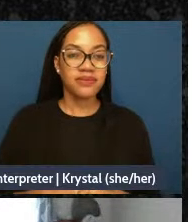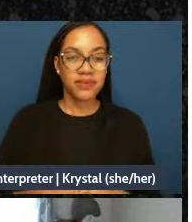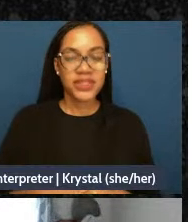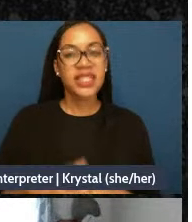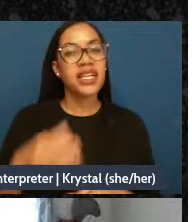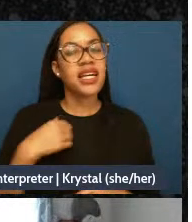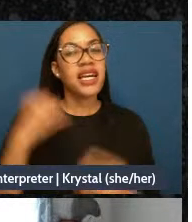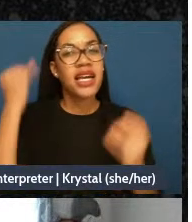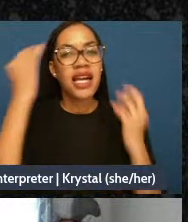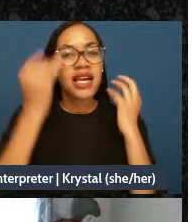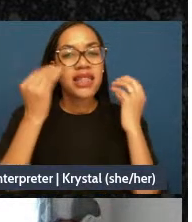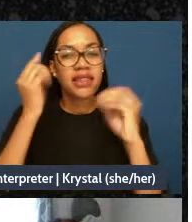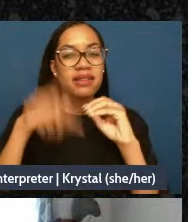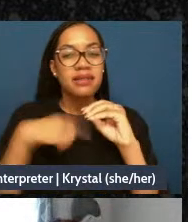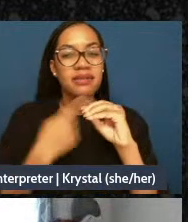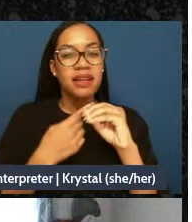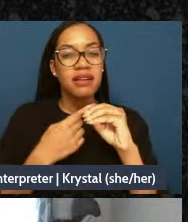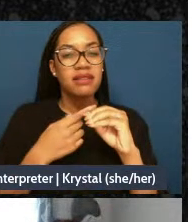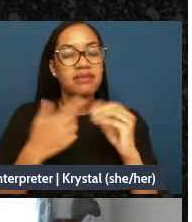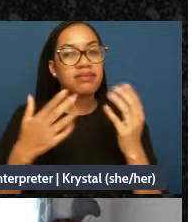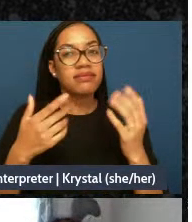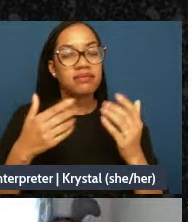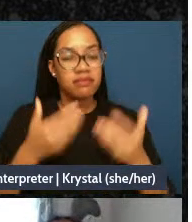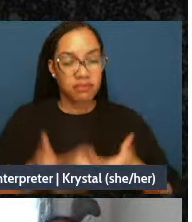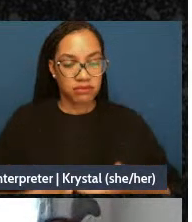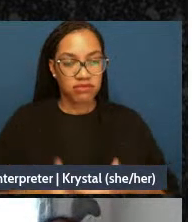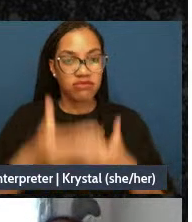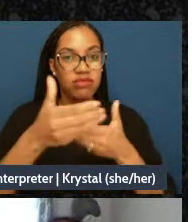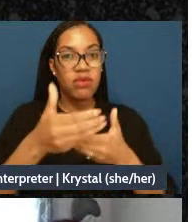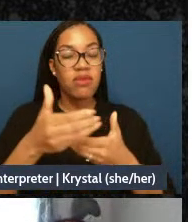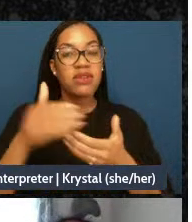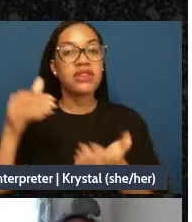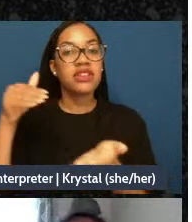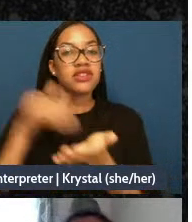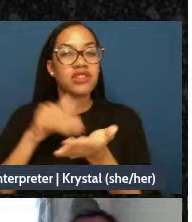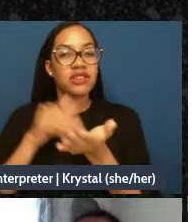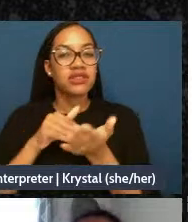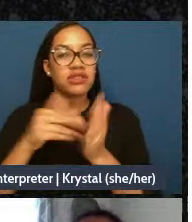over what to call me before I imagined a world where access wasn't built on labels.